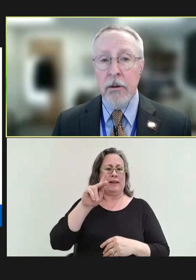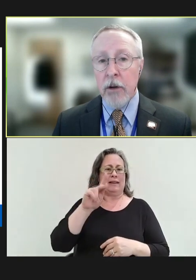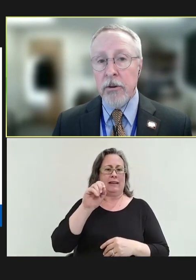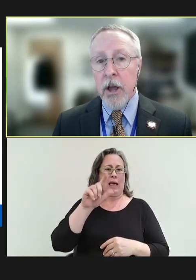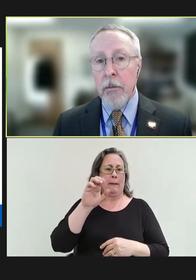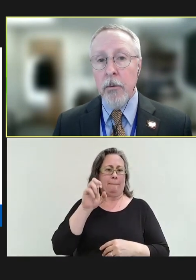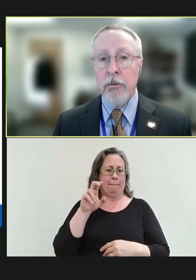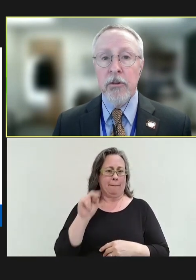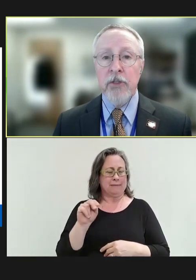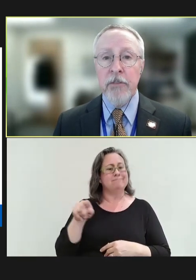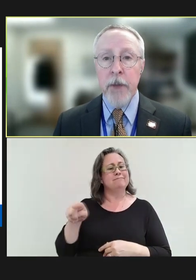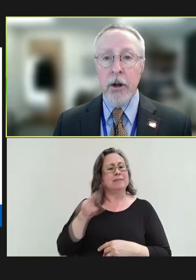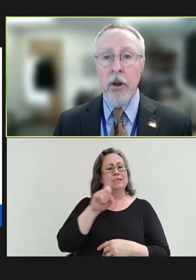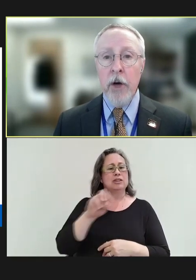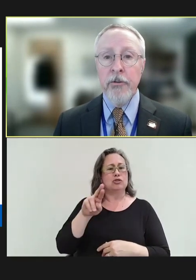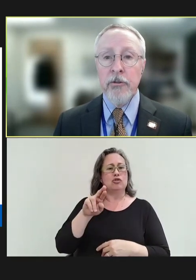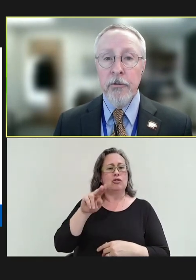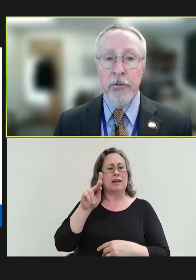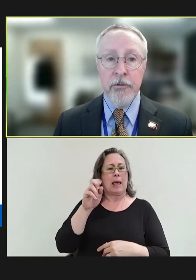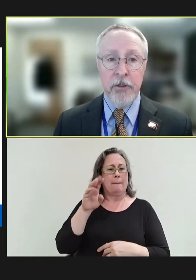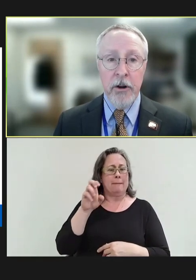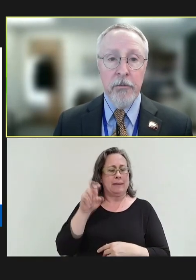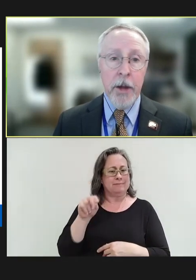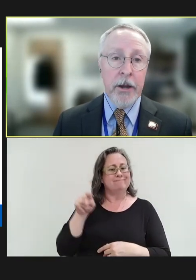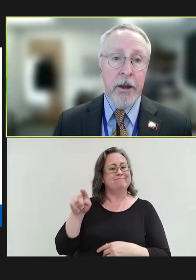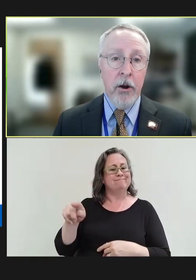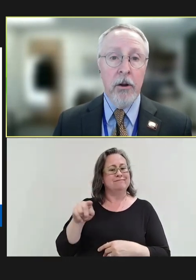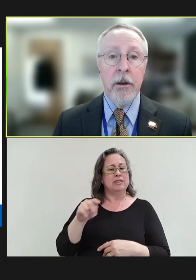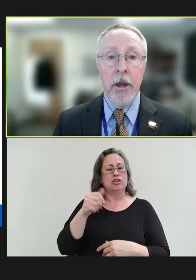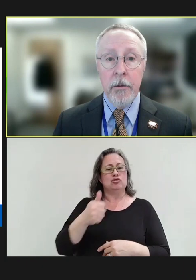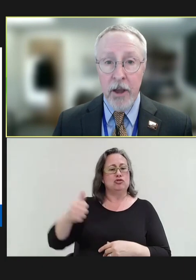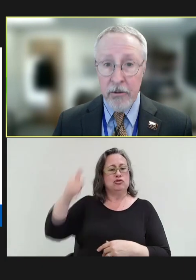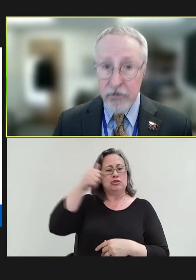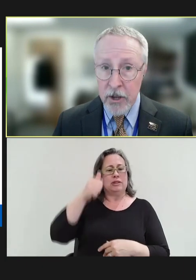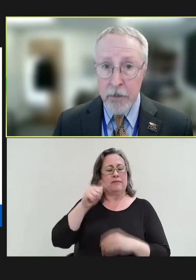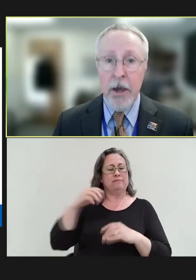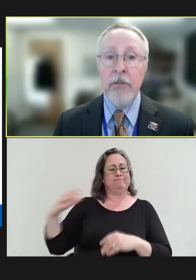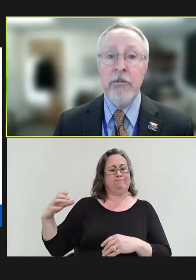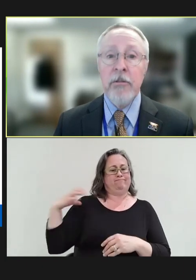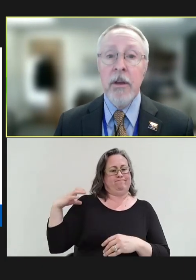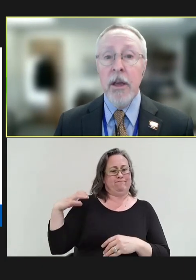Dr. Kellman was the chief medical officer for the Center of Medicare and it's at CMS